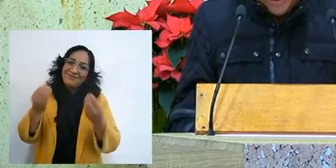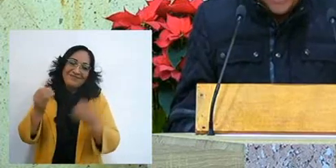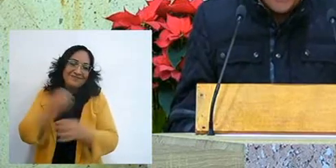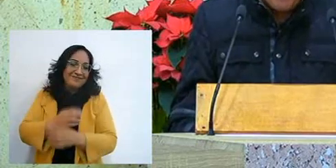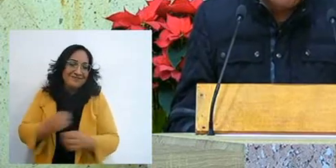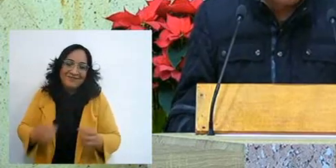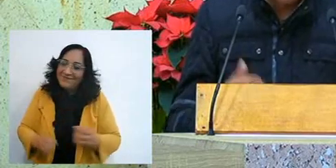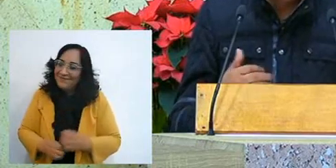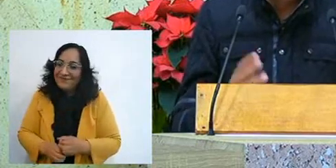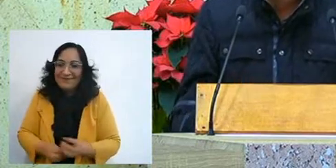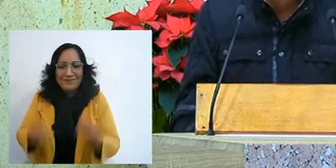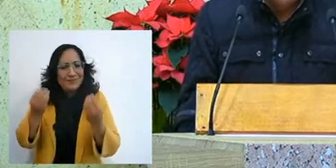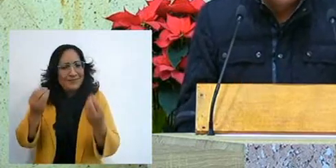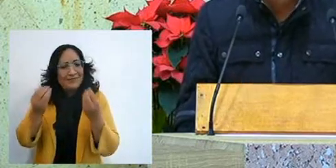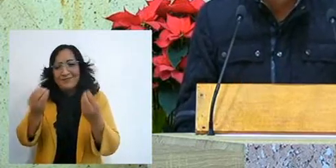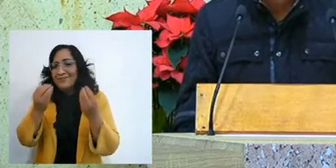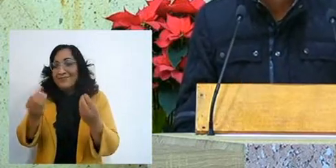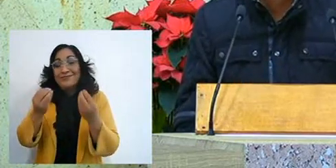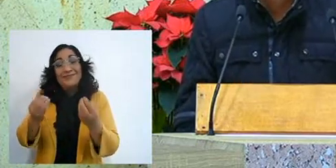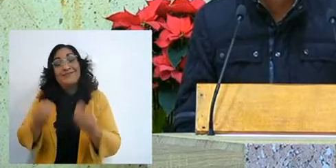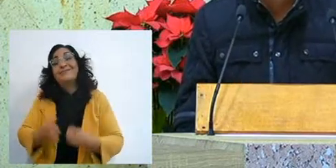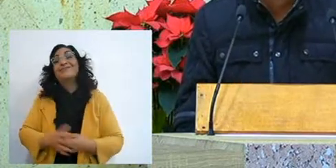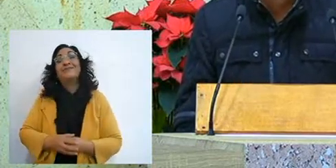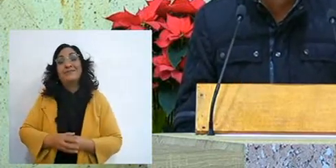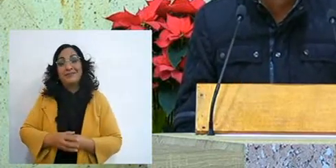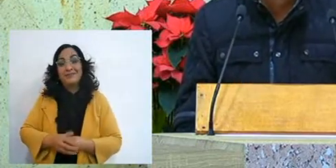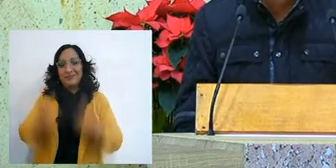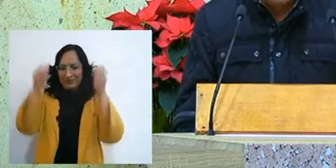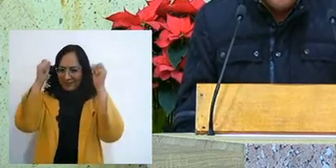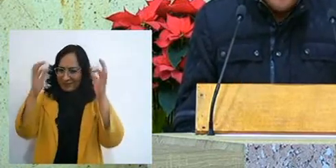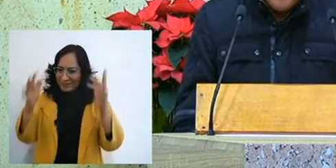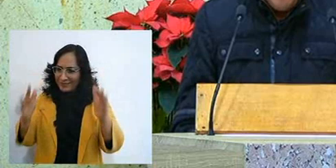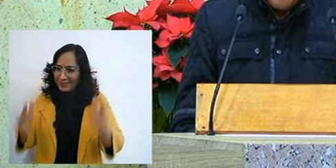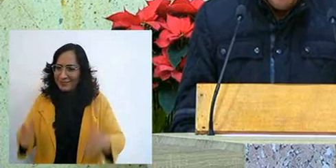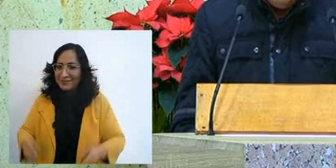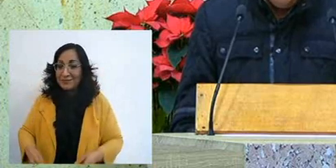If I told you all the blessings that I have seen from the Lord,